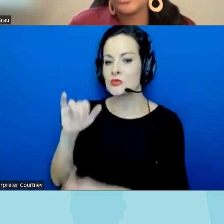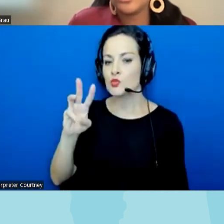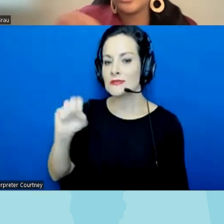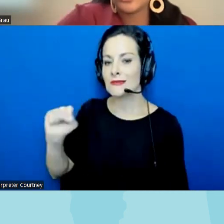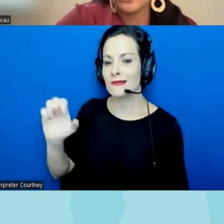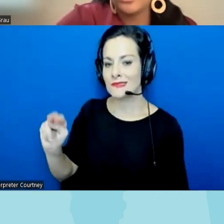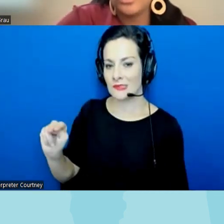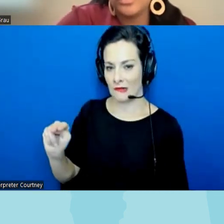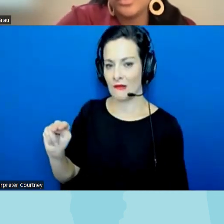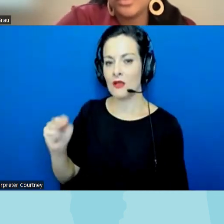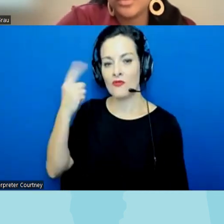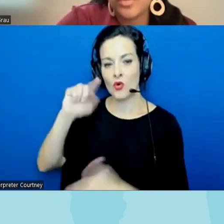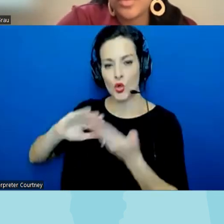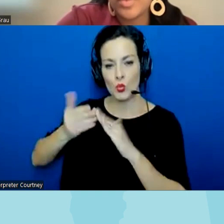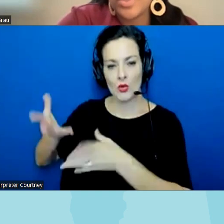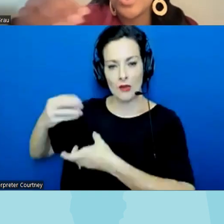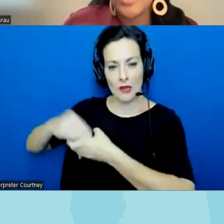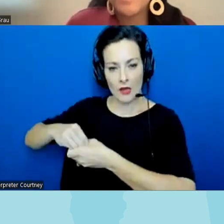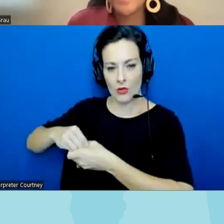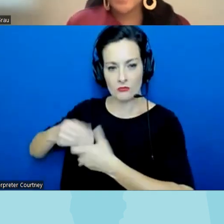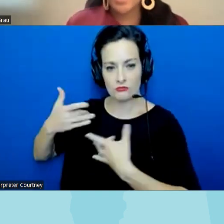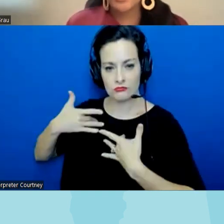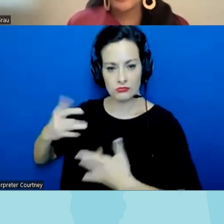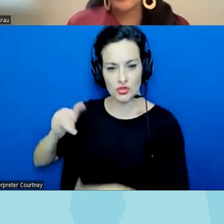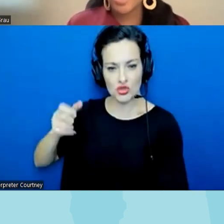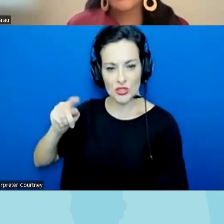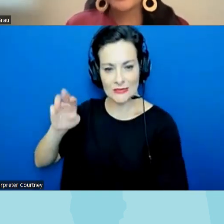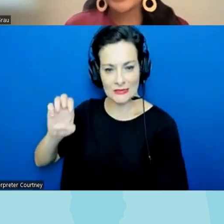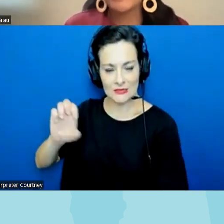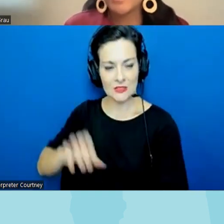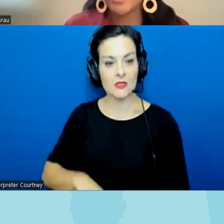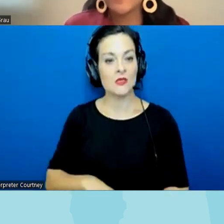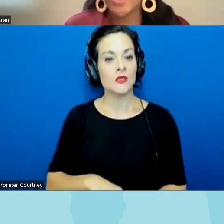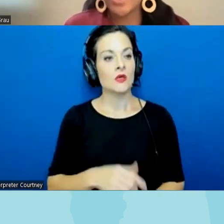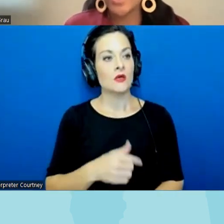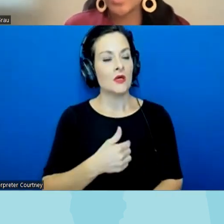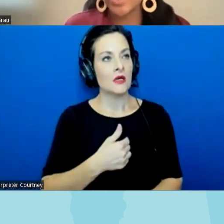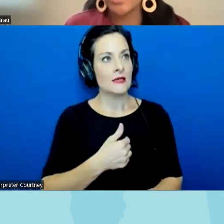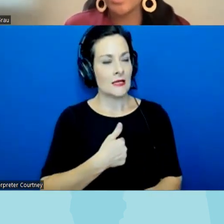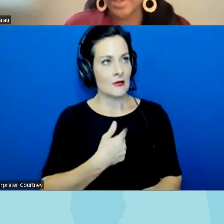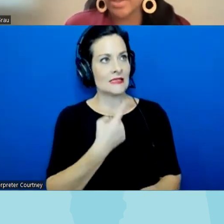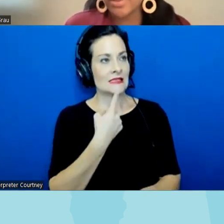efforts around this topic so something that I want to name that like the fear is really real